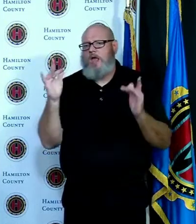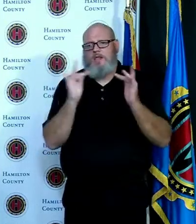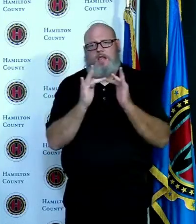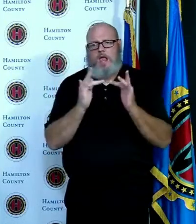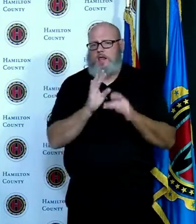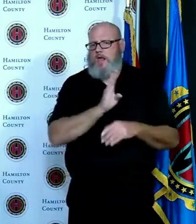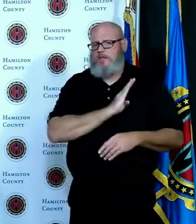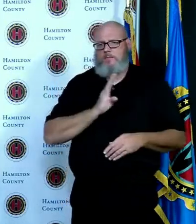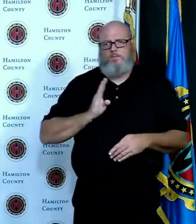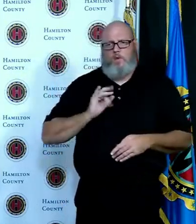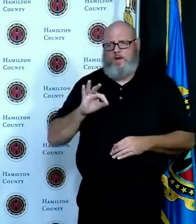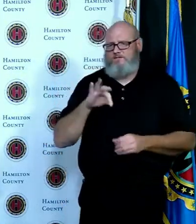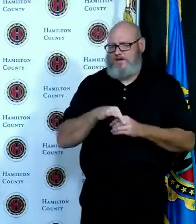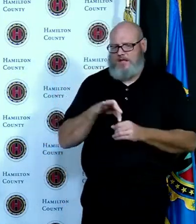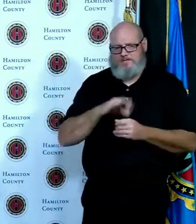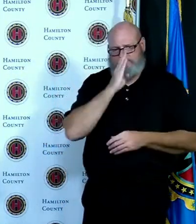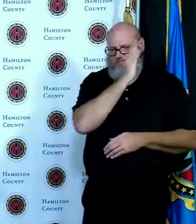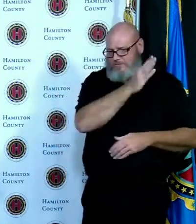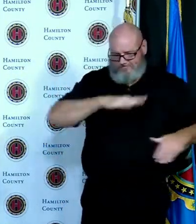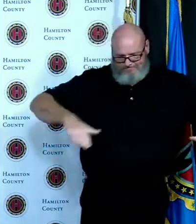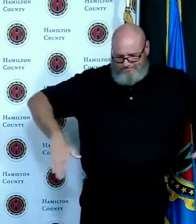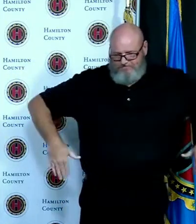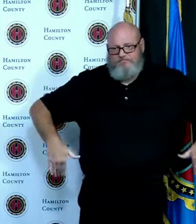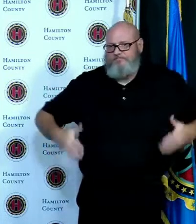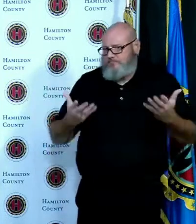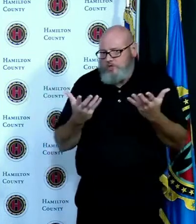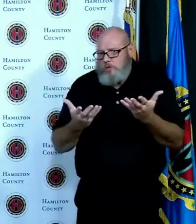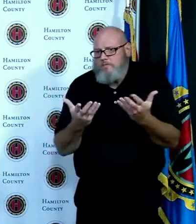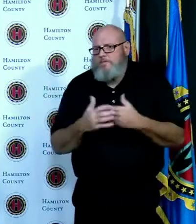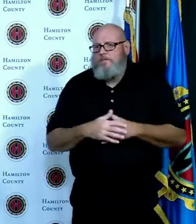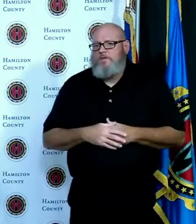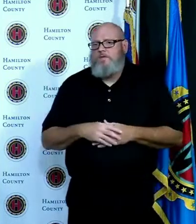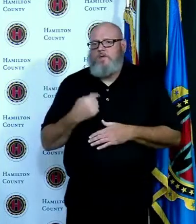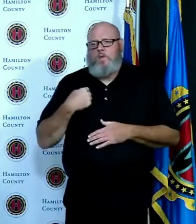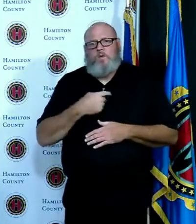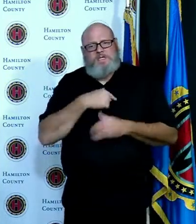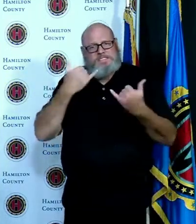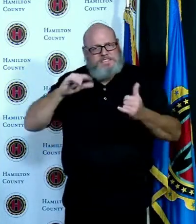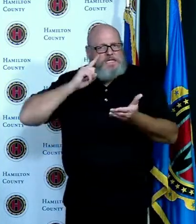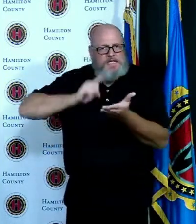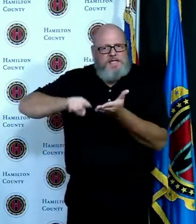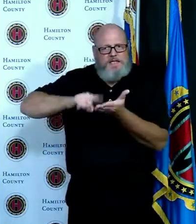and looking to see if if it did occur and then we'll you know go from there thank you very much